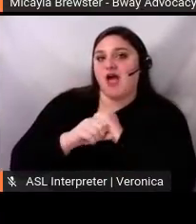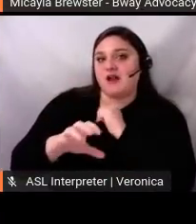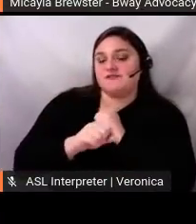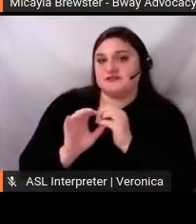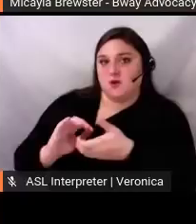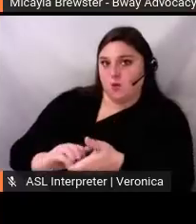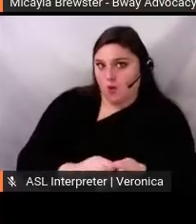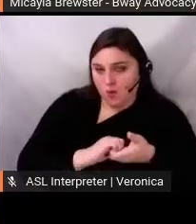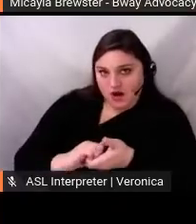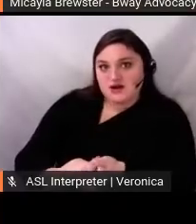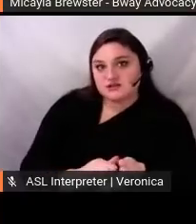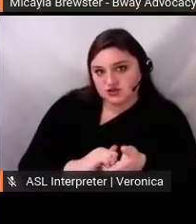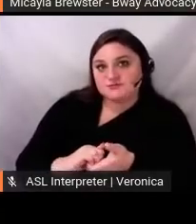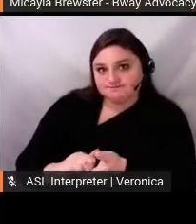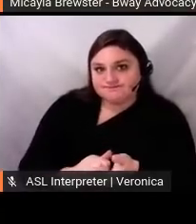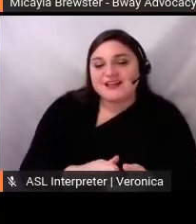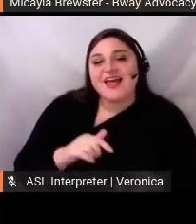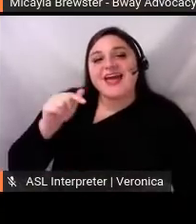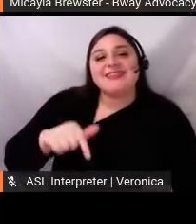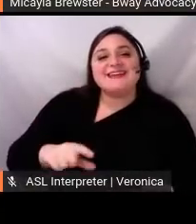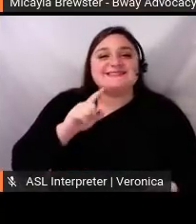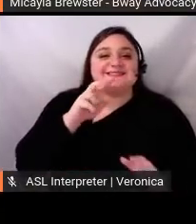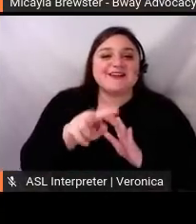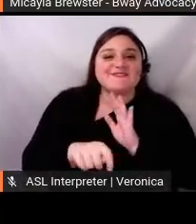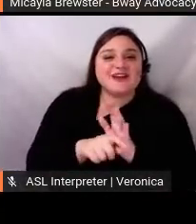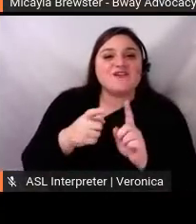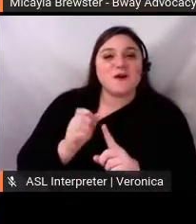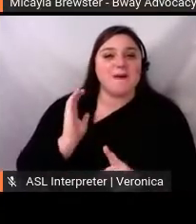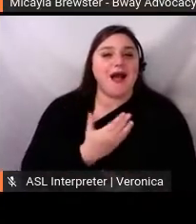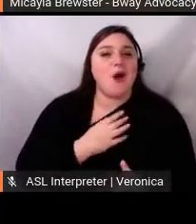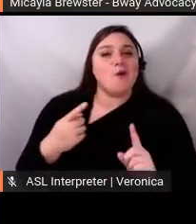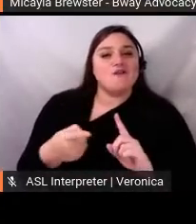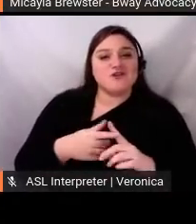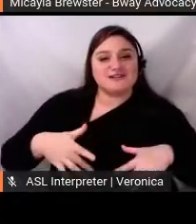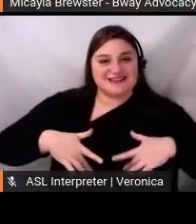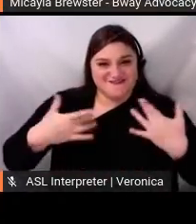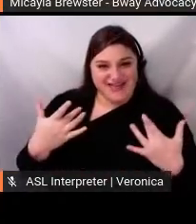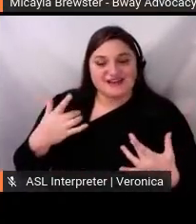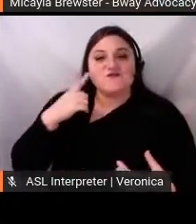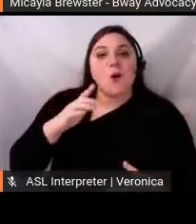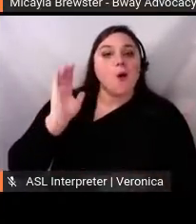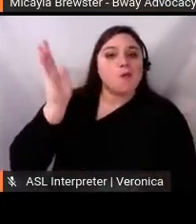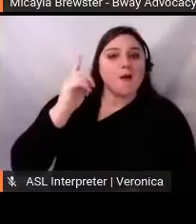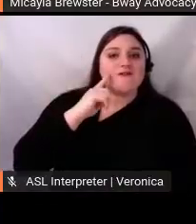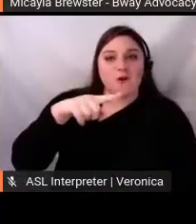beginning of our first event this year, Broadway for Black Lives Matter Again.